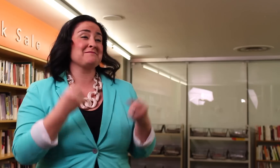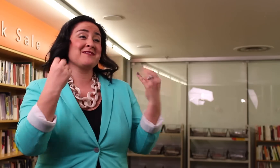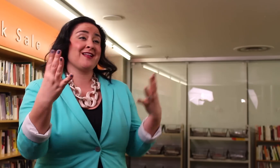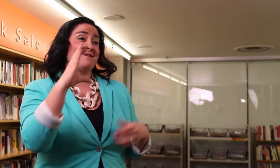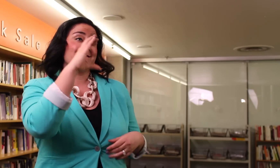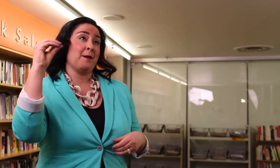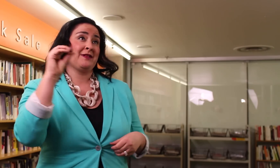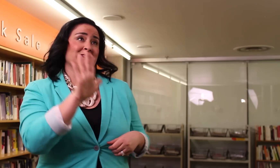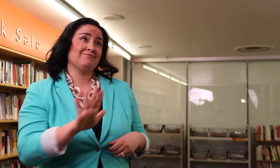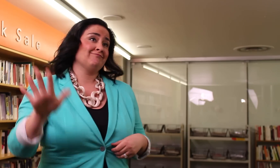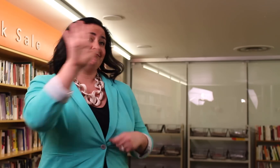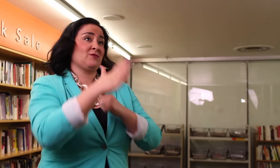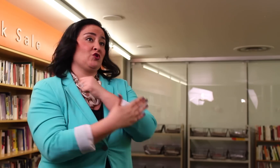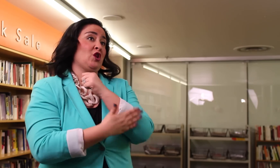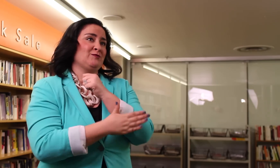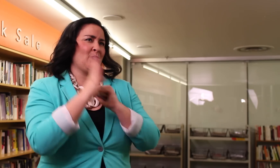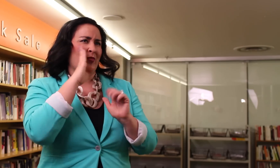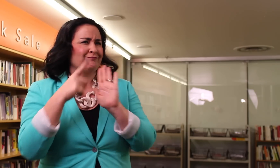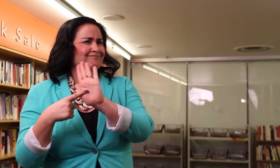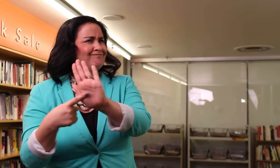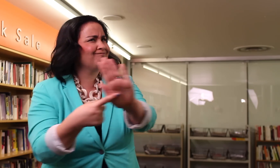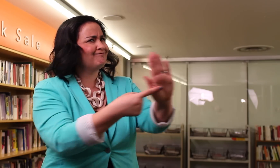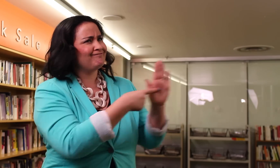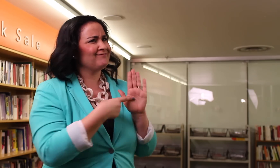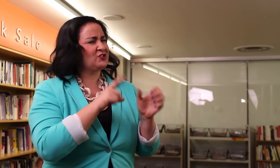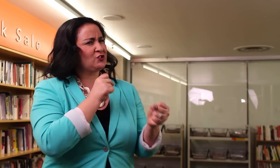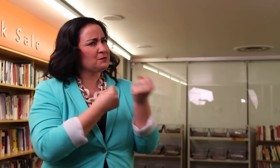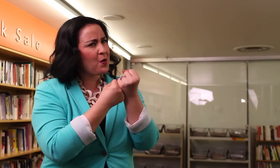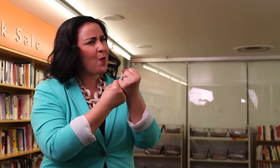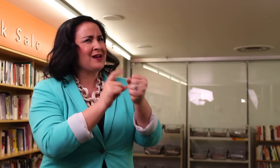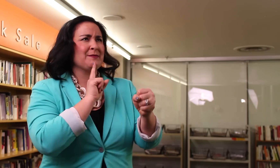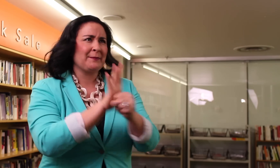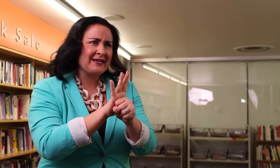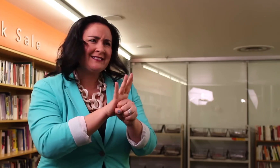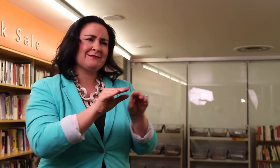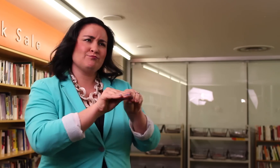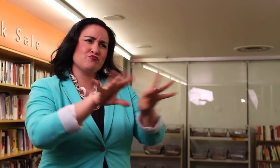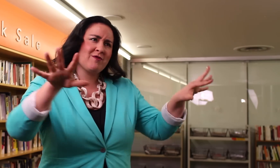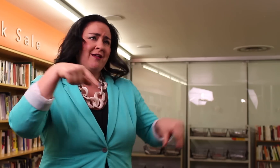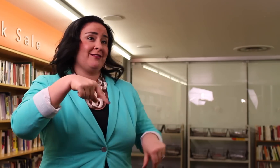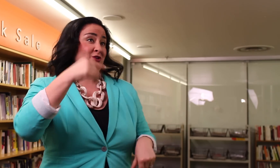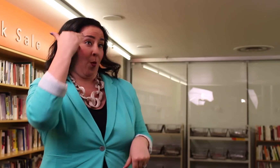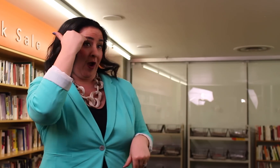have already pledged their support and commitment to spread awareness about this issue.